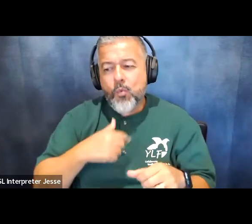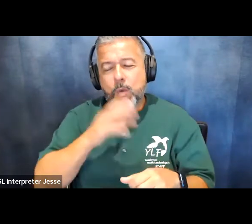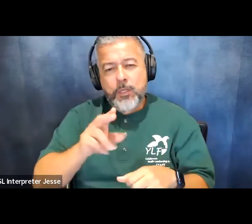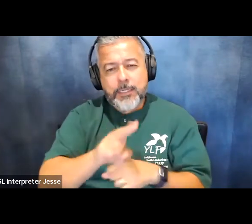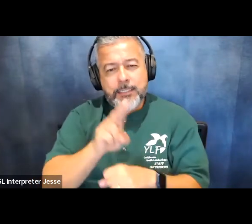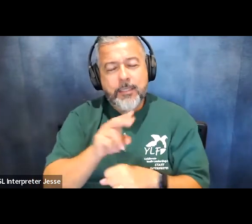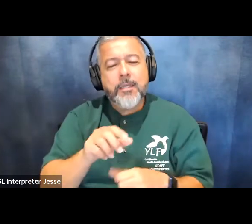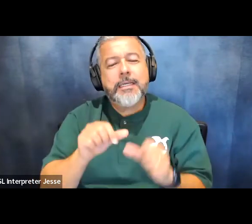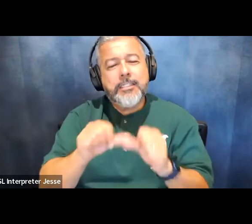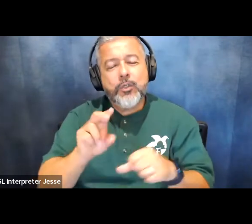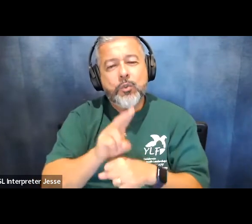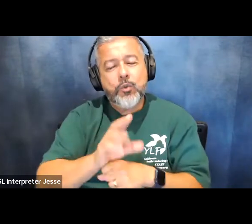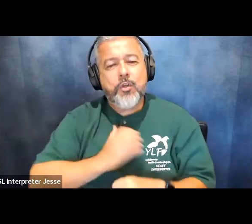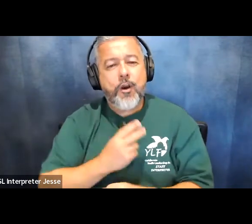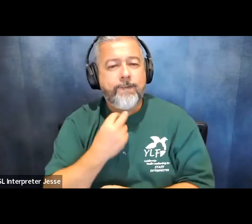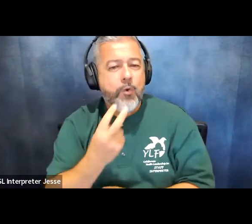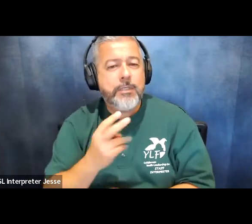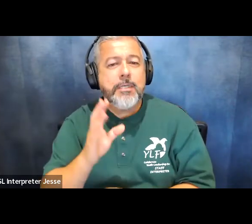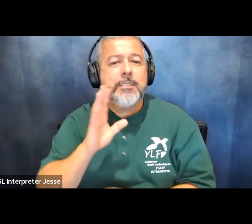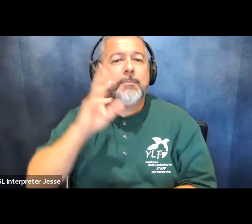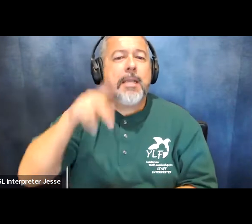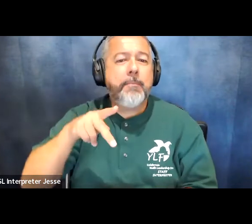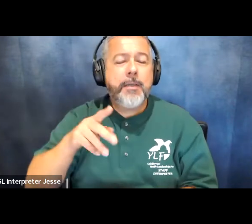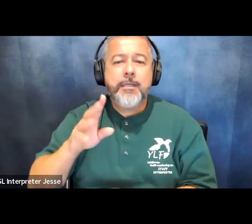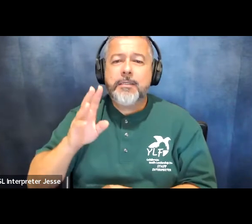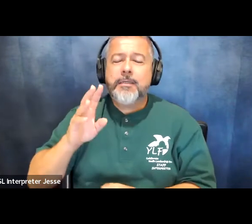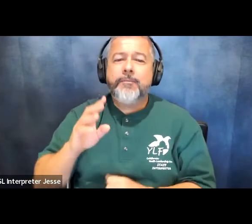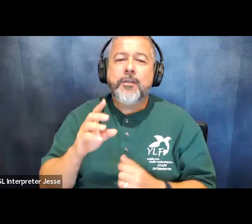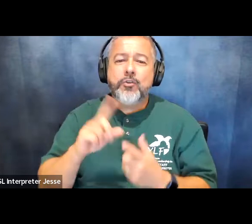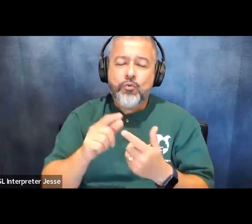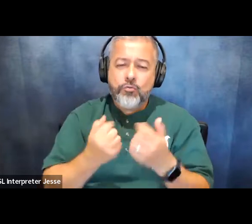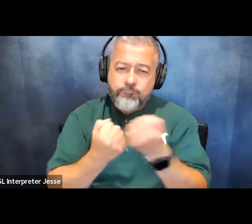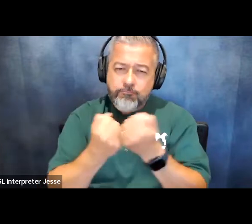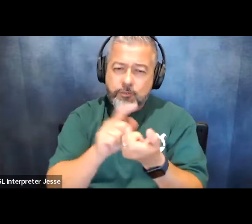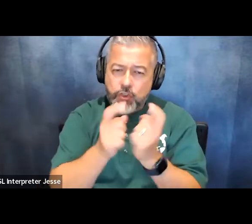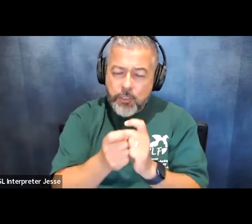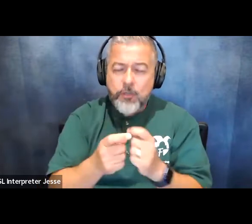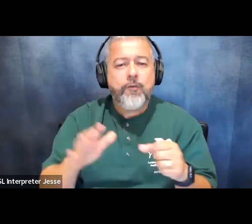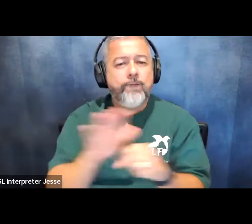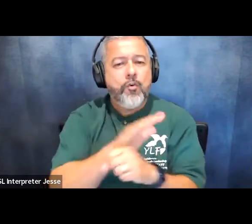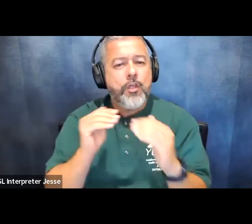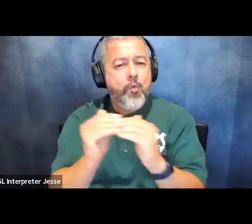speak out to create positive change for full equality and access and full participation